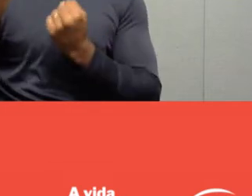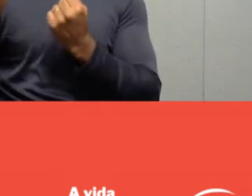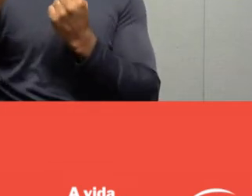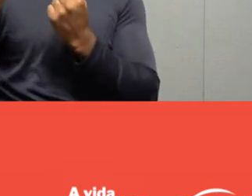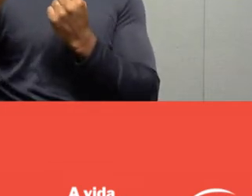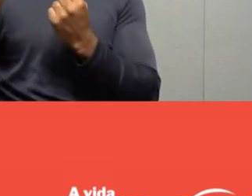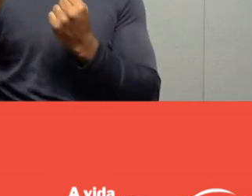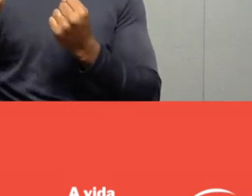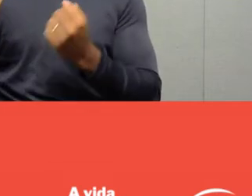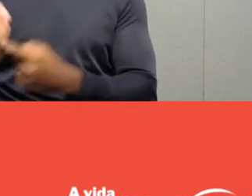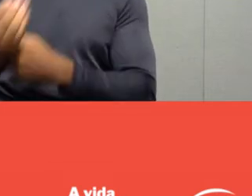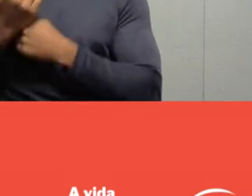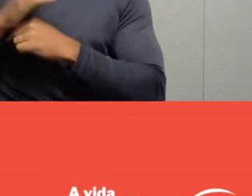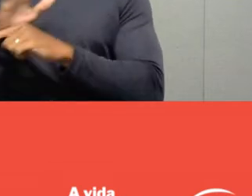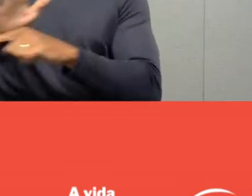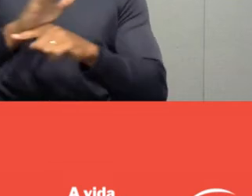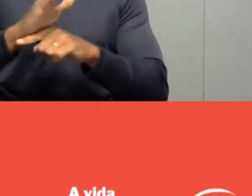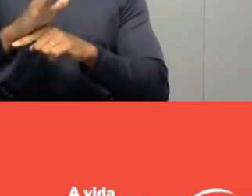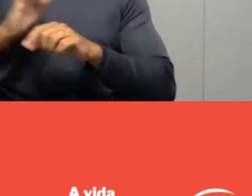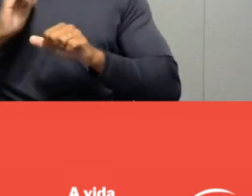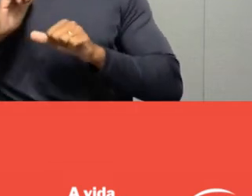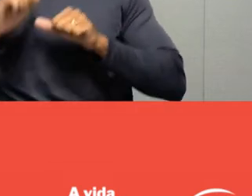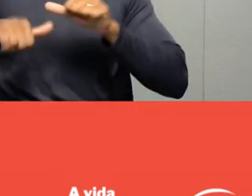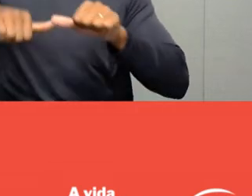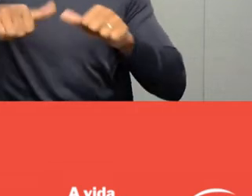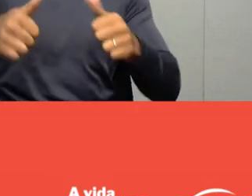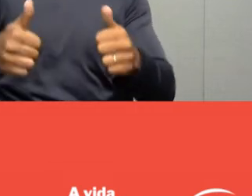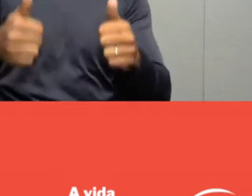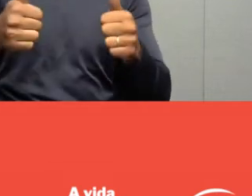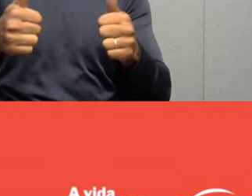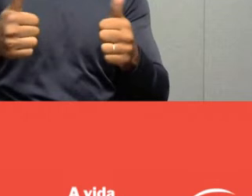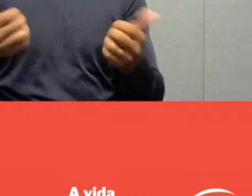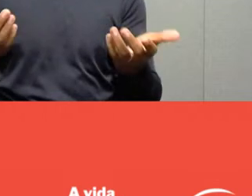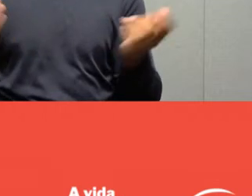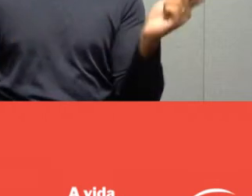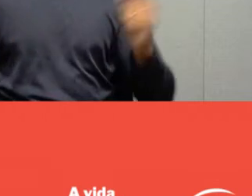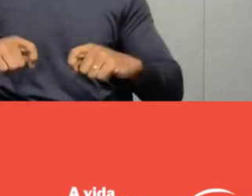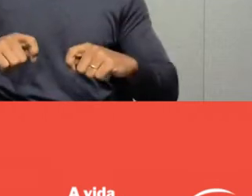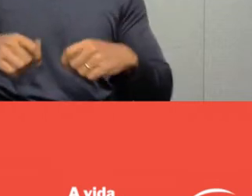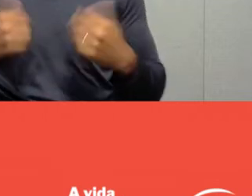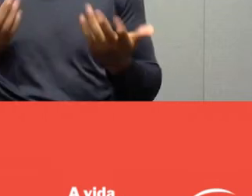And what kind of transformation are we talking about?